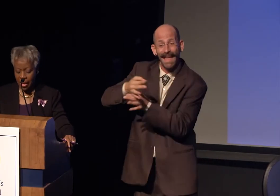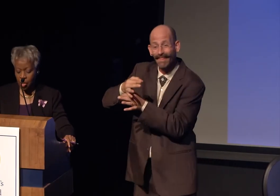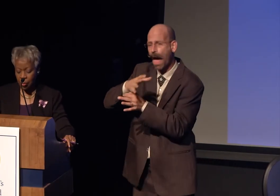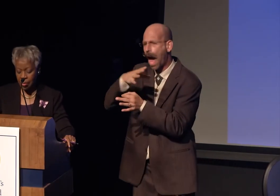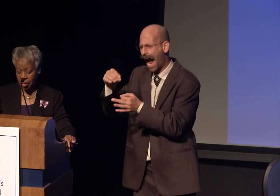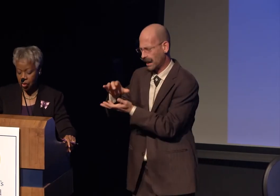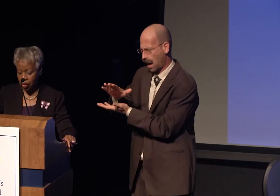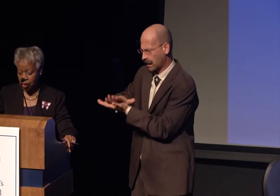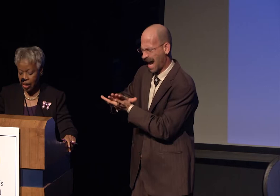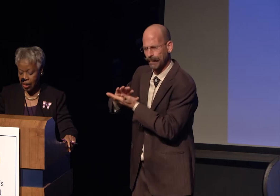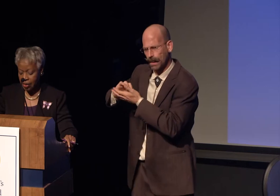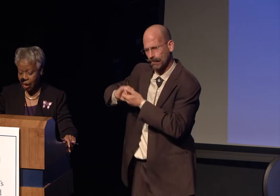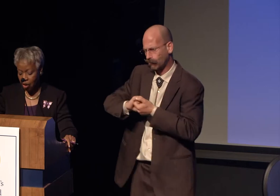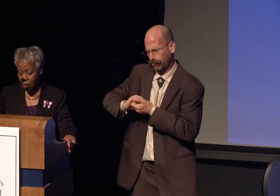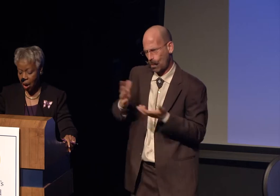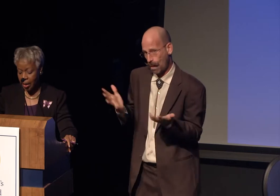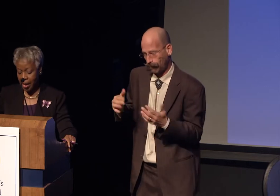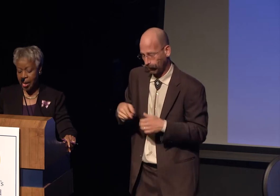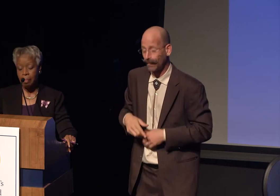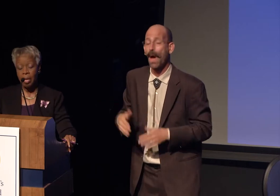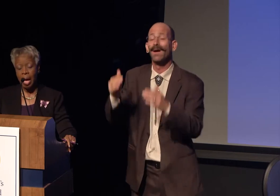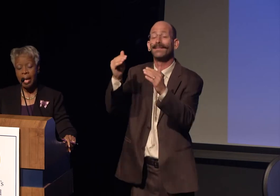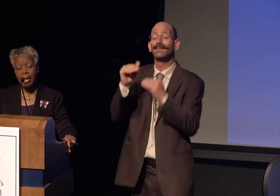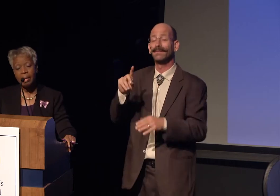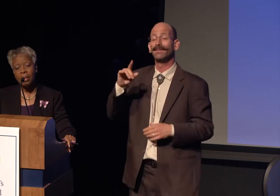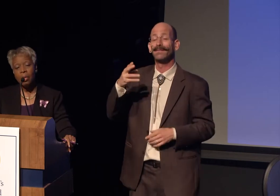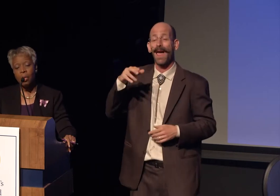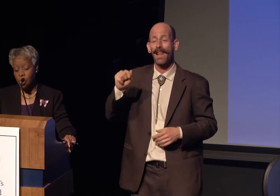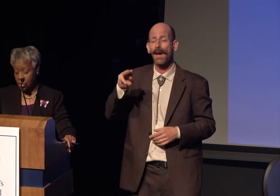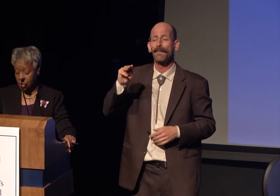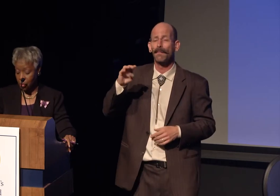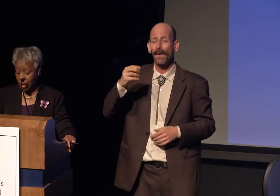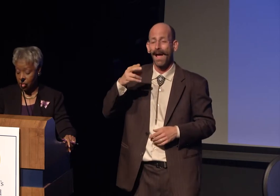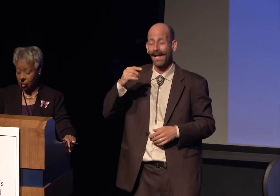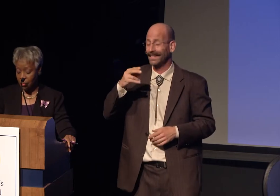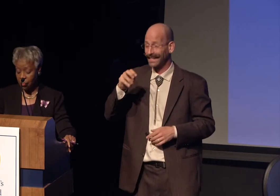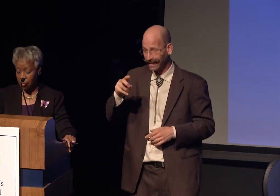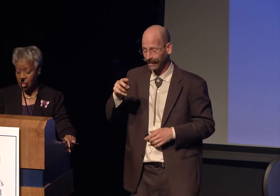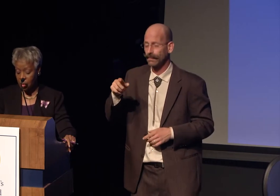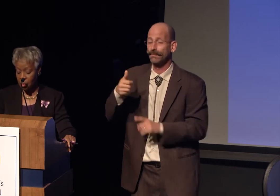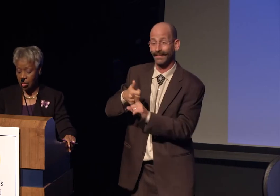Our next presenter is Dalia Mogahed, Director of Research